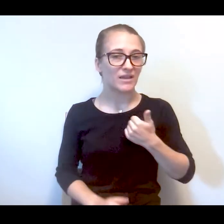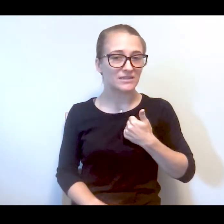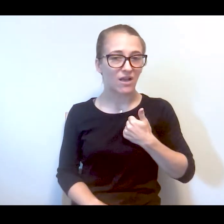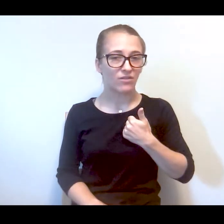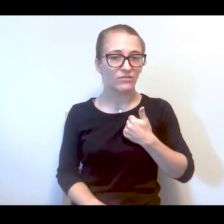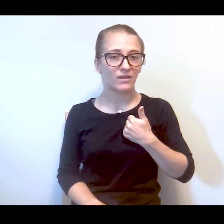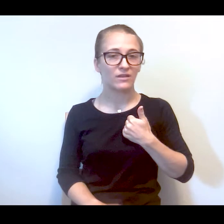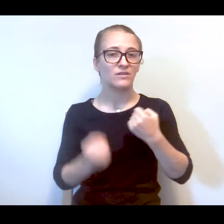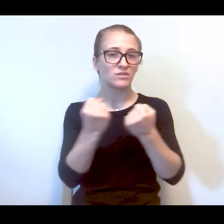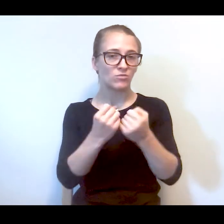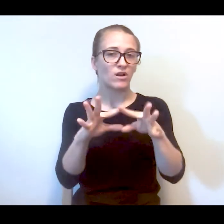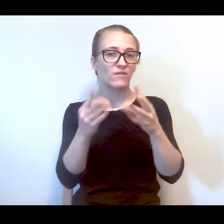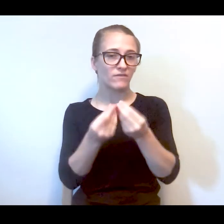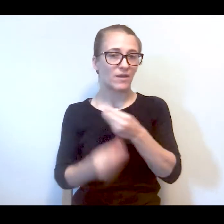peer myself and supportive family member of some